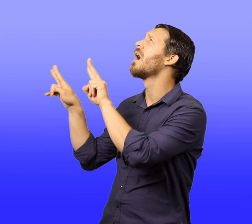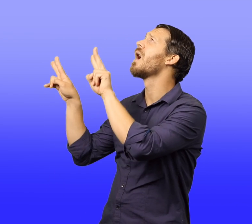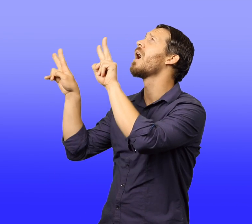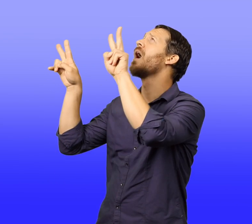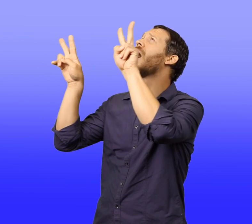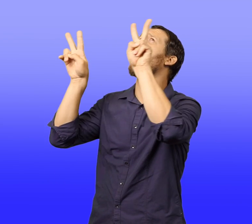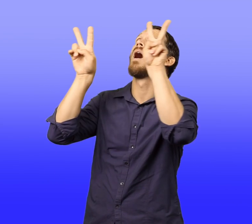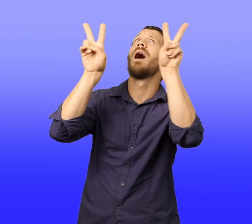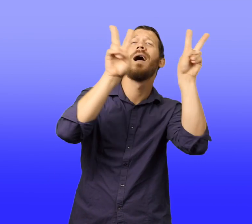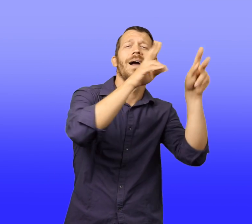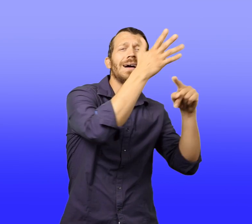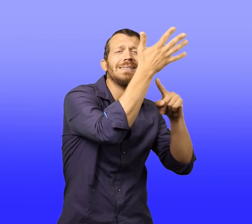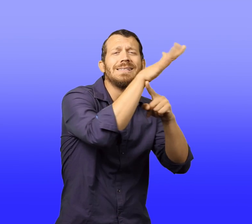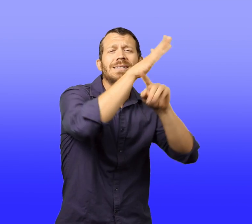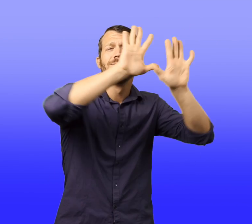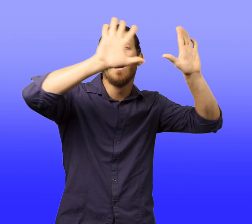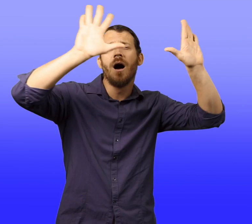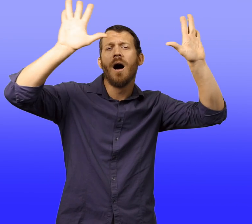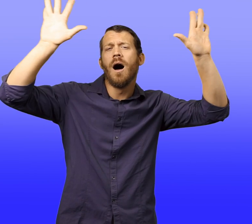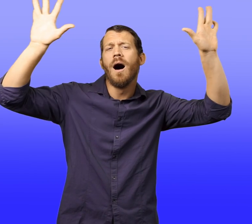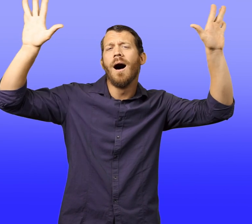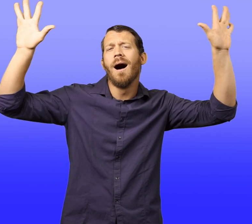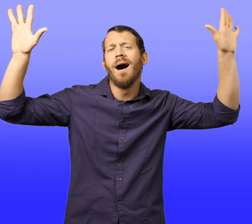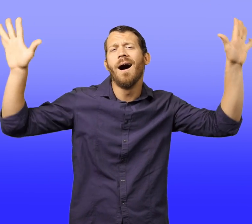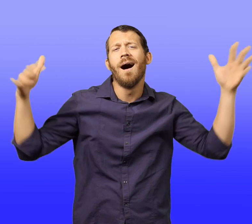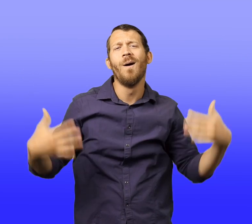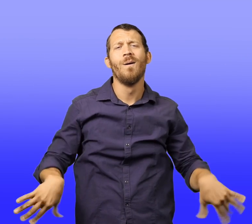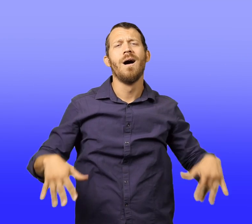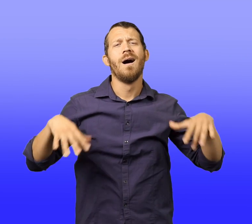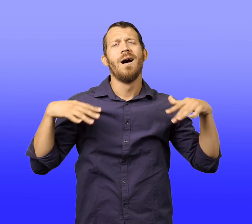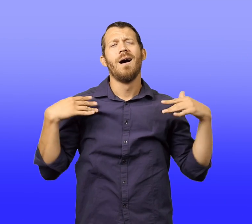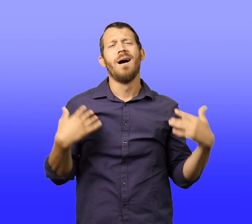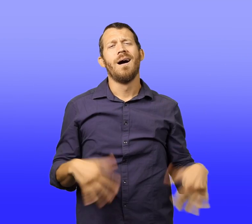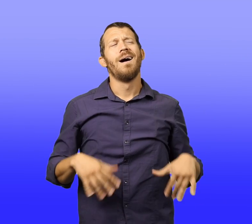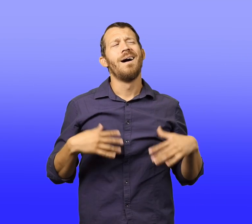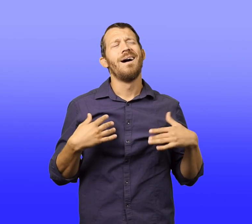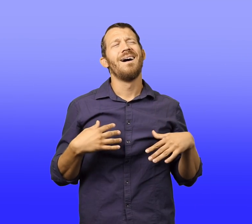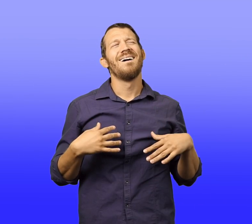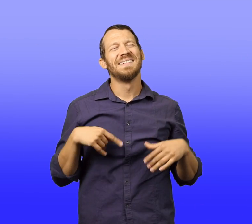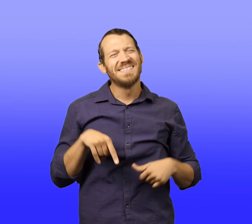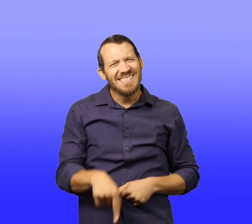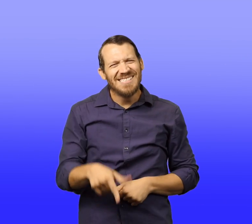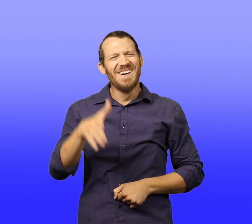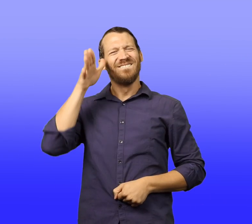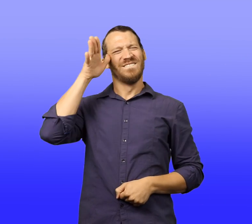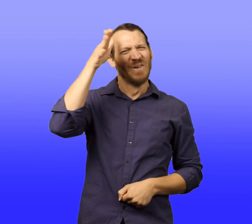"My great-grandmother planted one of those trees," he said, "when she was a little girl."